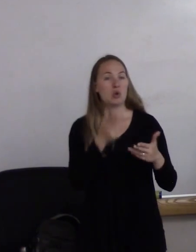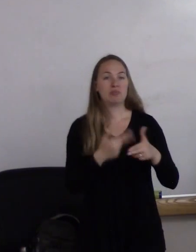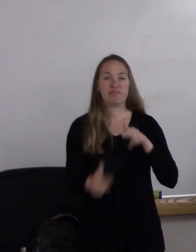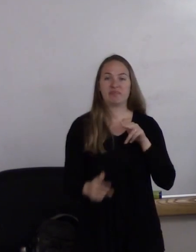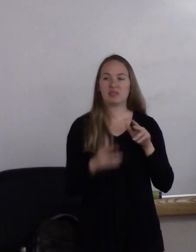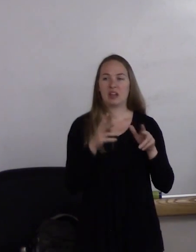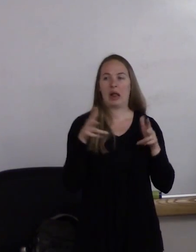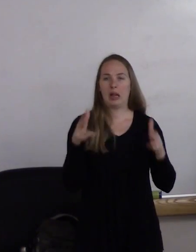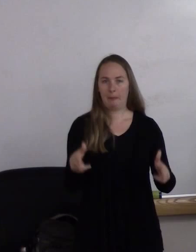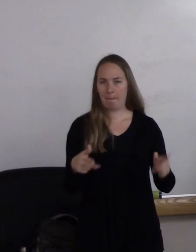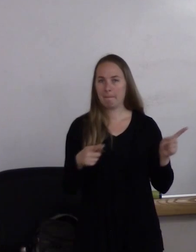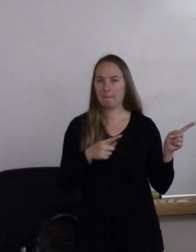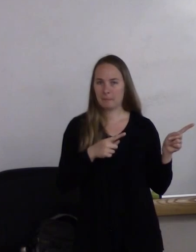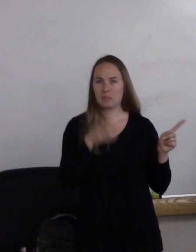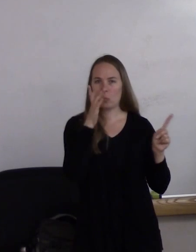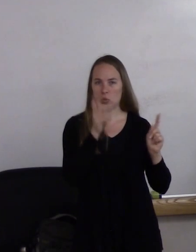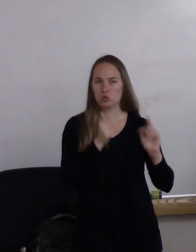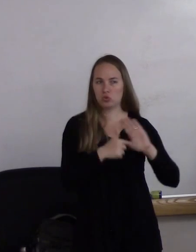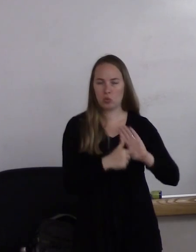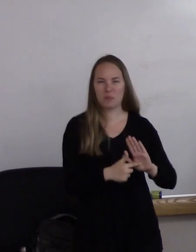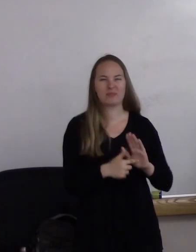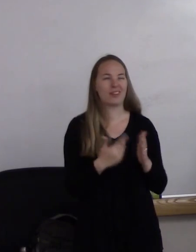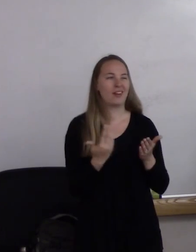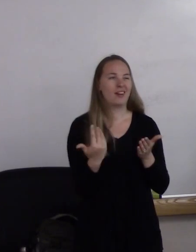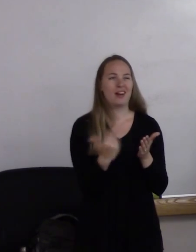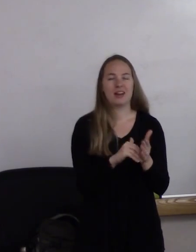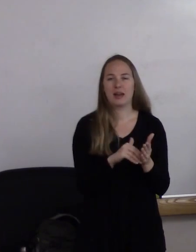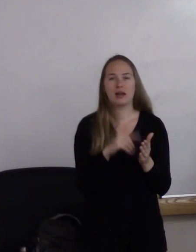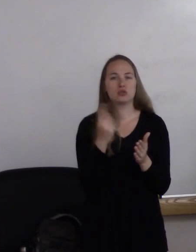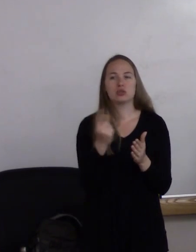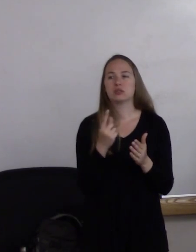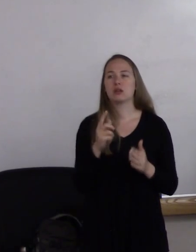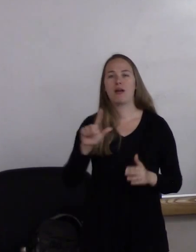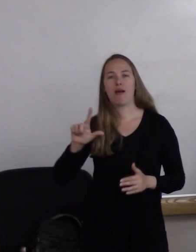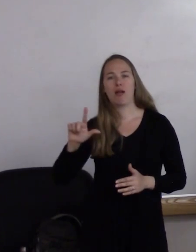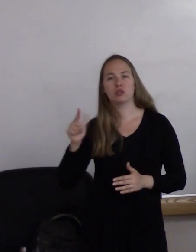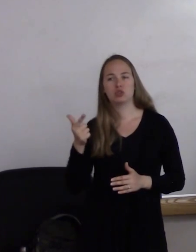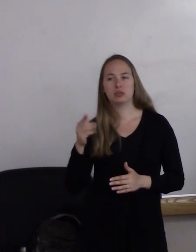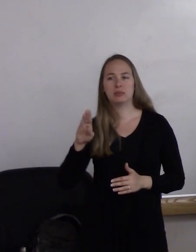This is, again, just going to have an LGBT older individual talk about